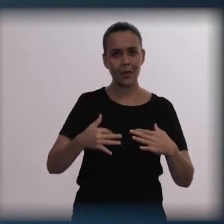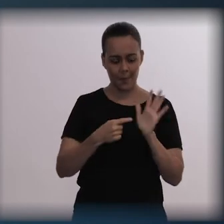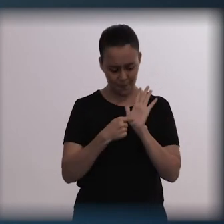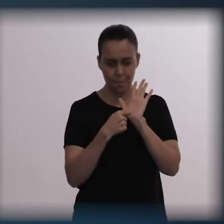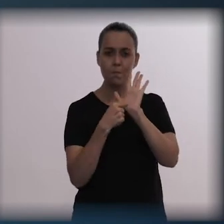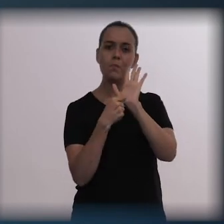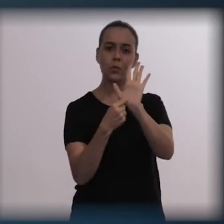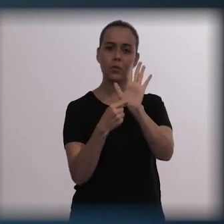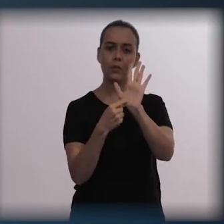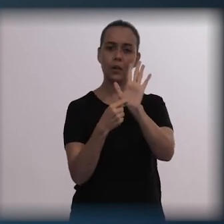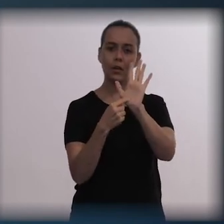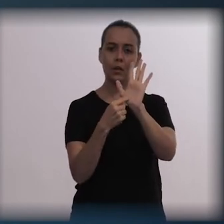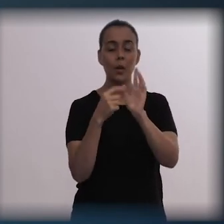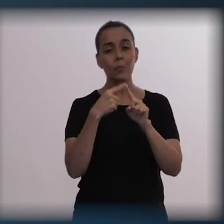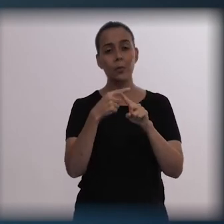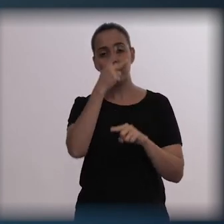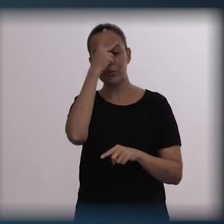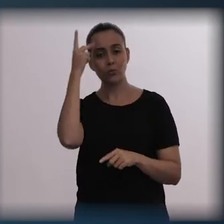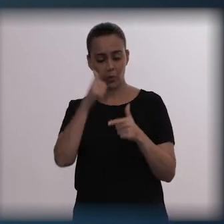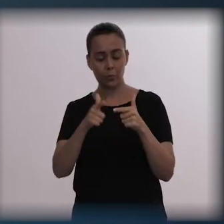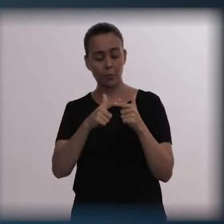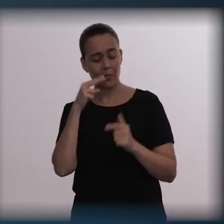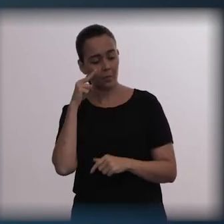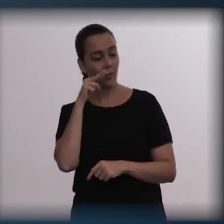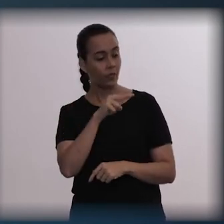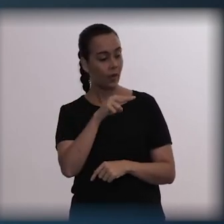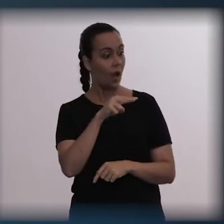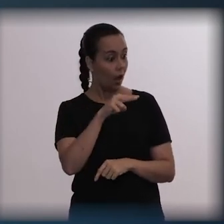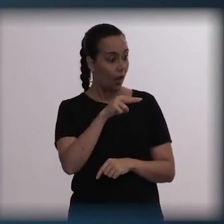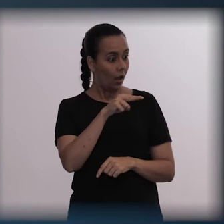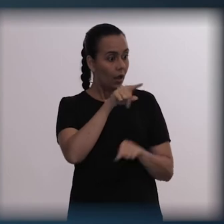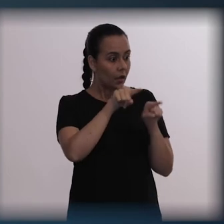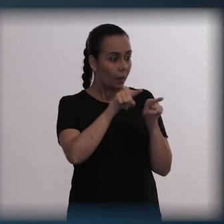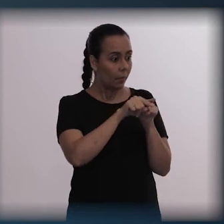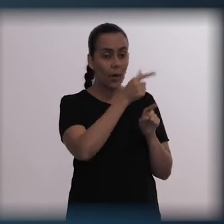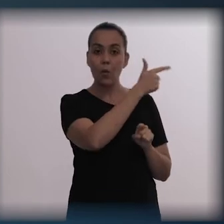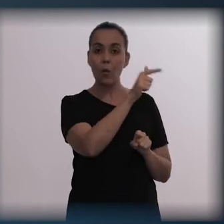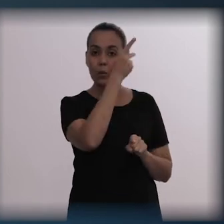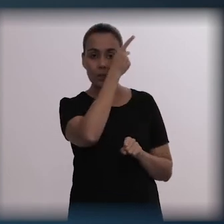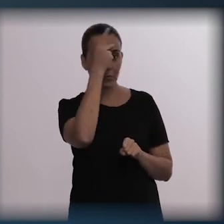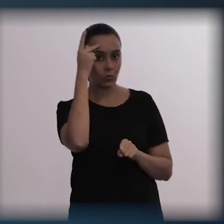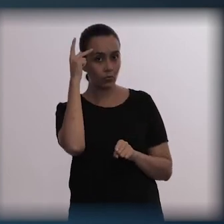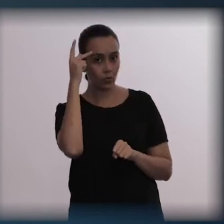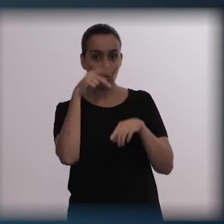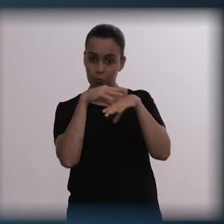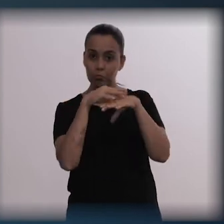psychologist or psychiatrist who treats them. When we talk about this suicide as a taboo